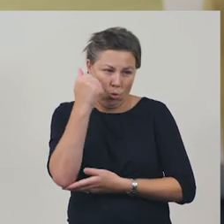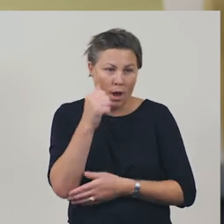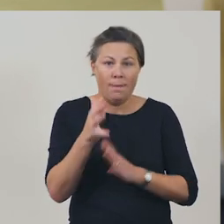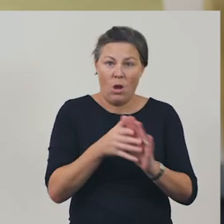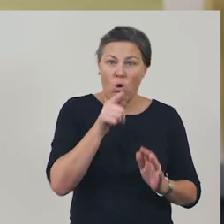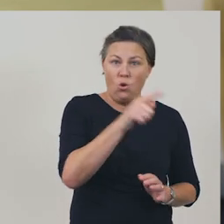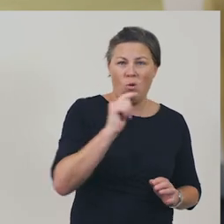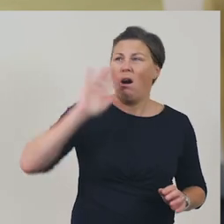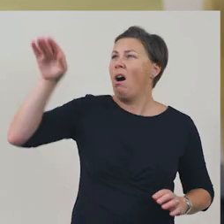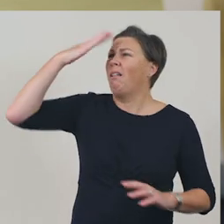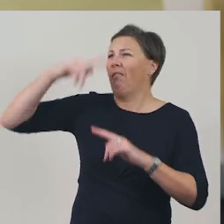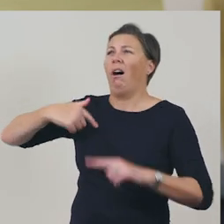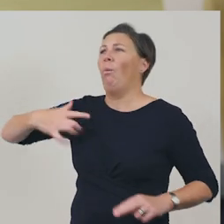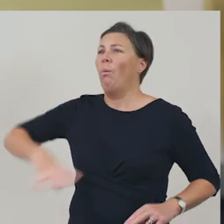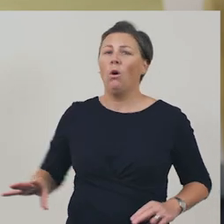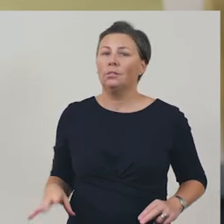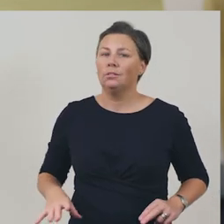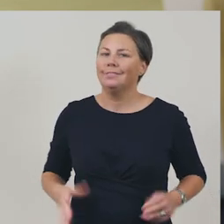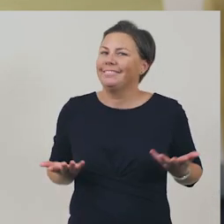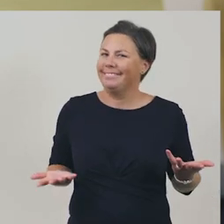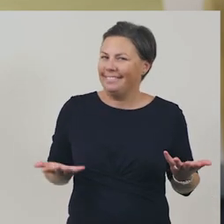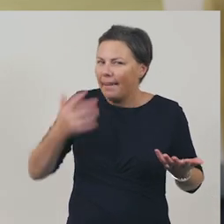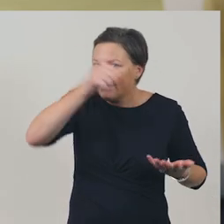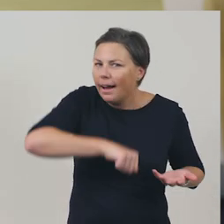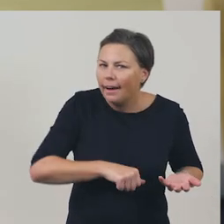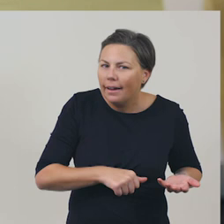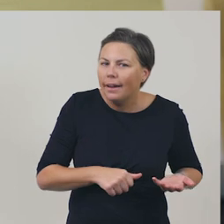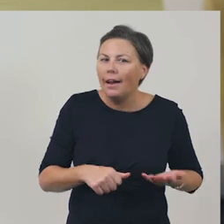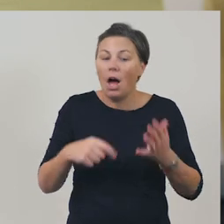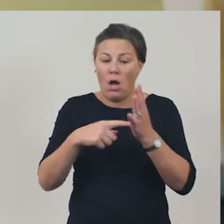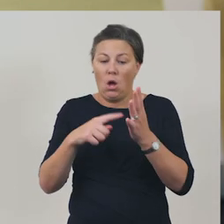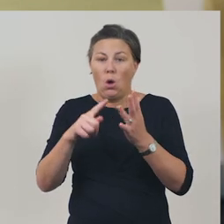And we know that the purpose of a toy website is to engage you long enough,